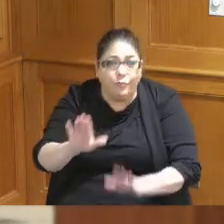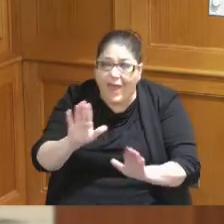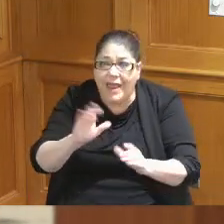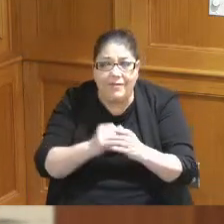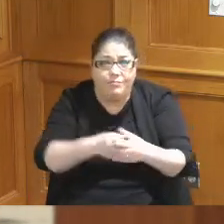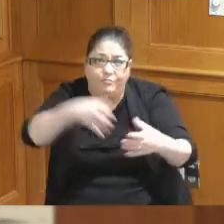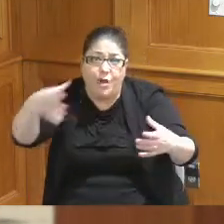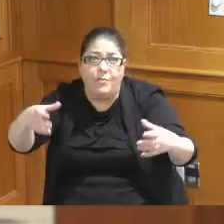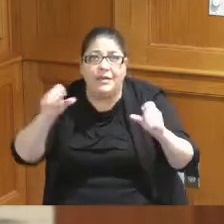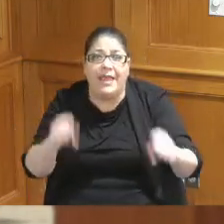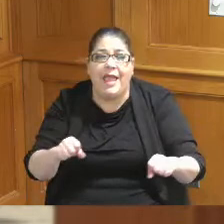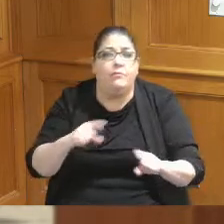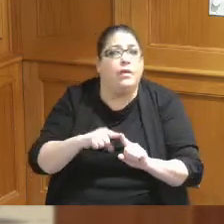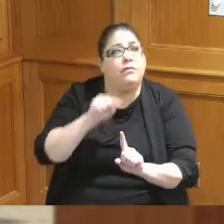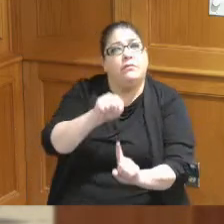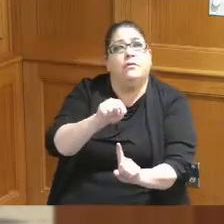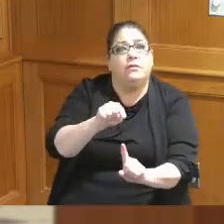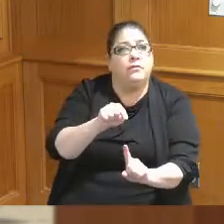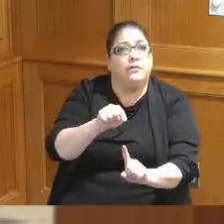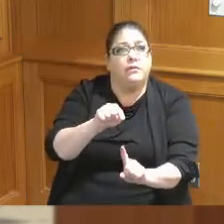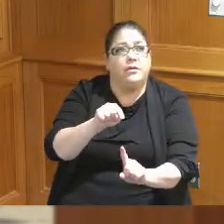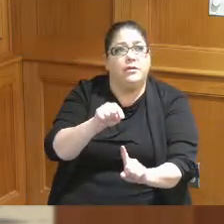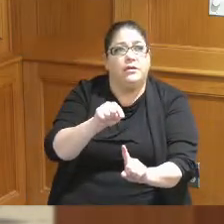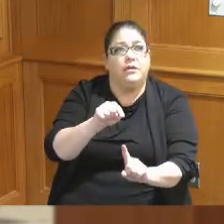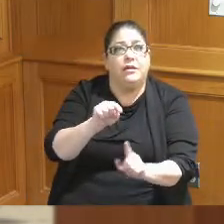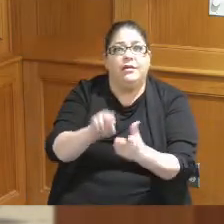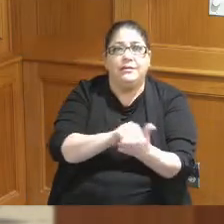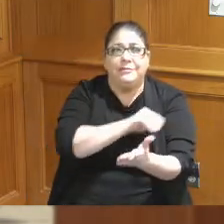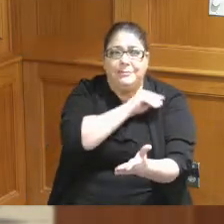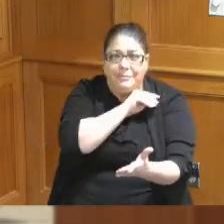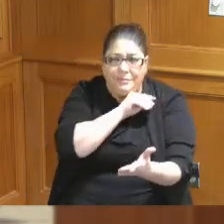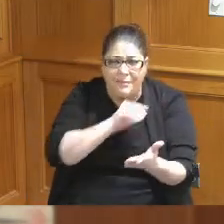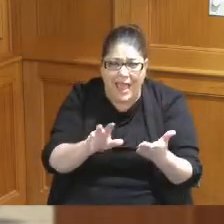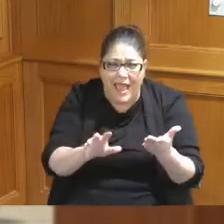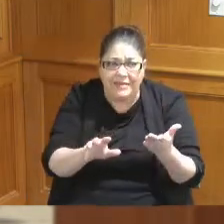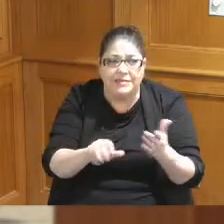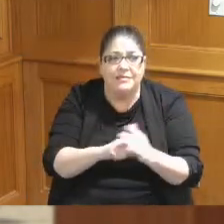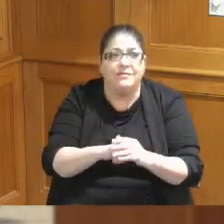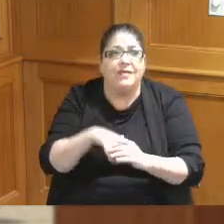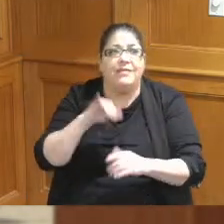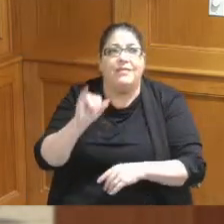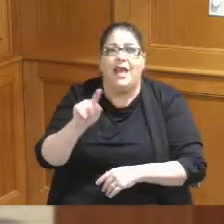the problem is is that it is incredibly expensive and that taught doesn't generate that money